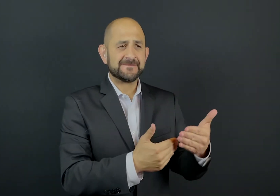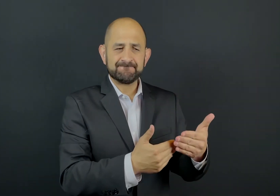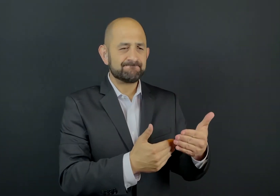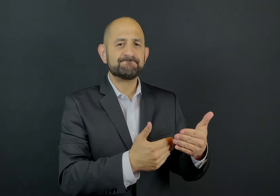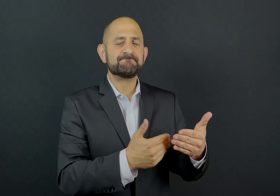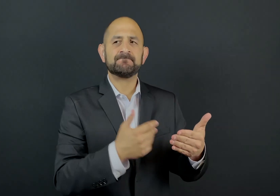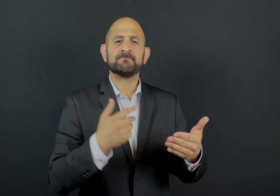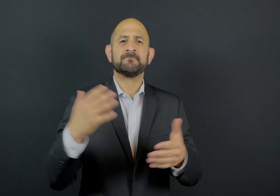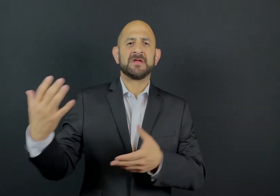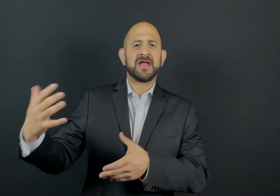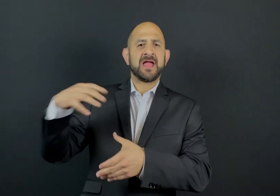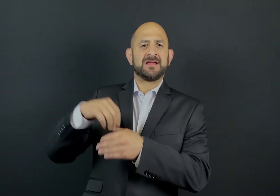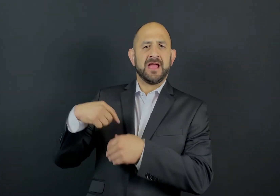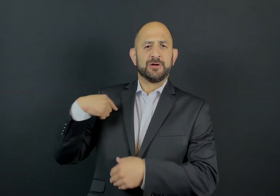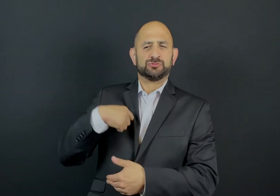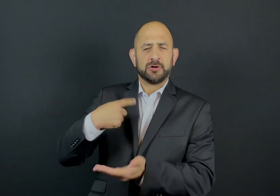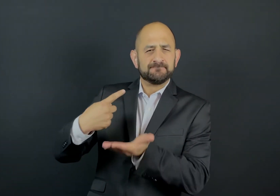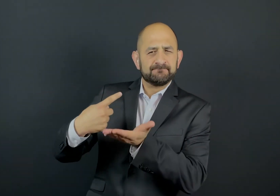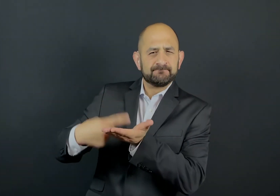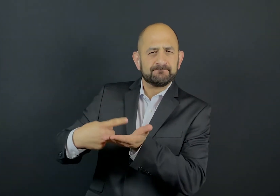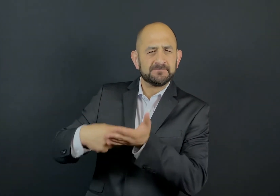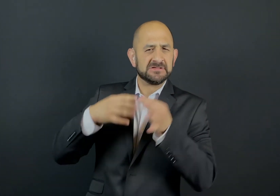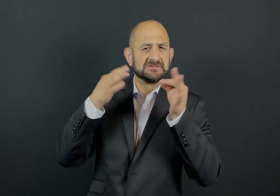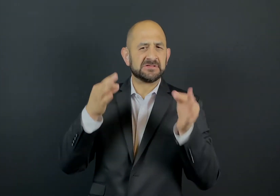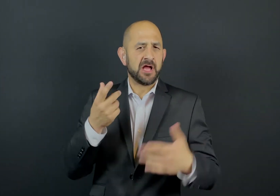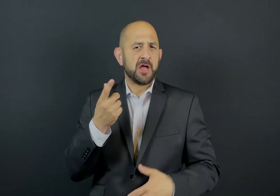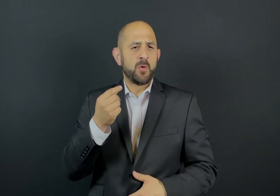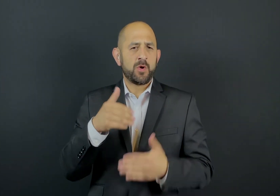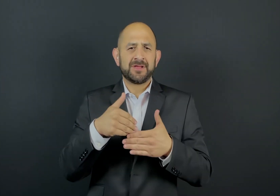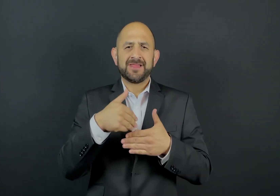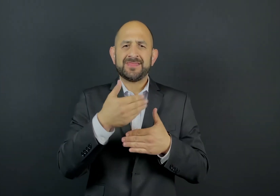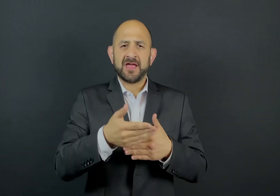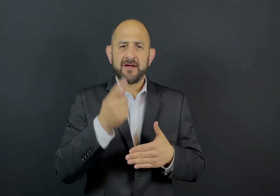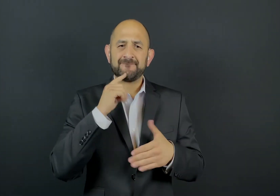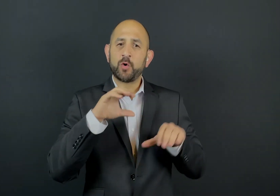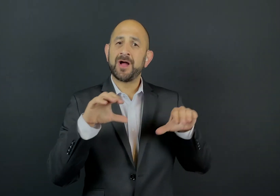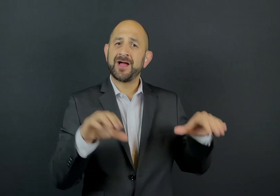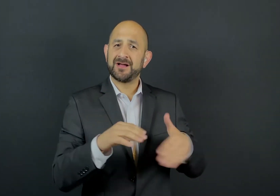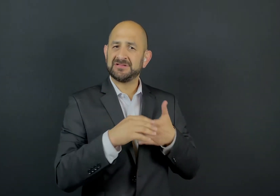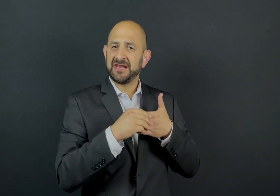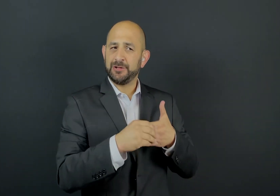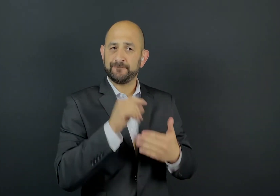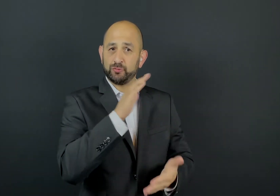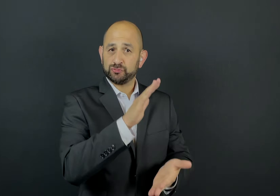and then engaging our company and the search committee to determine the acting leadership plans